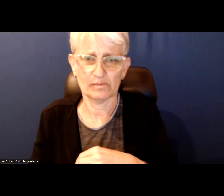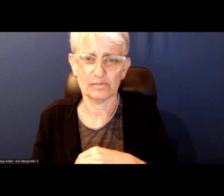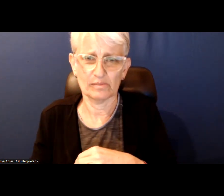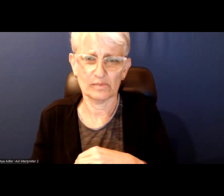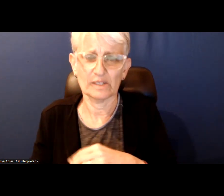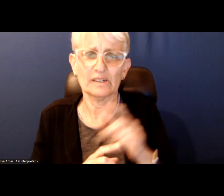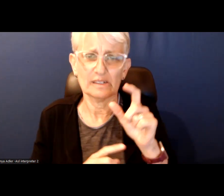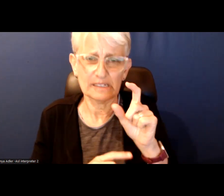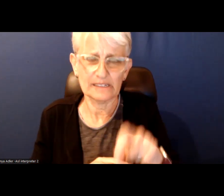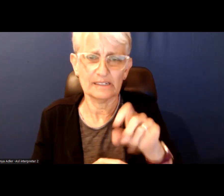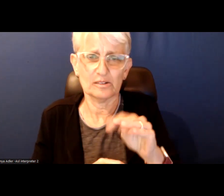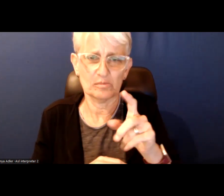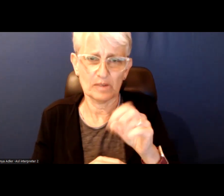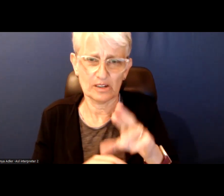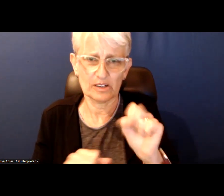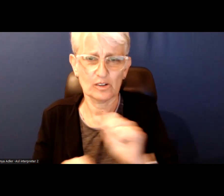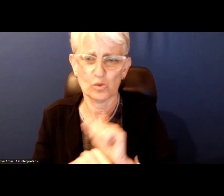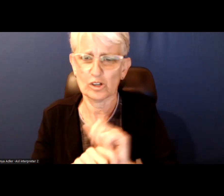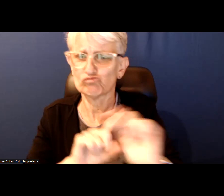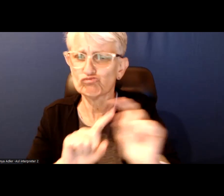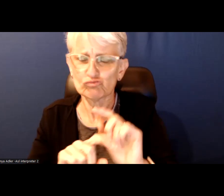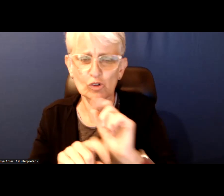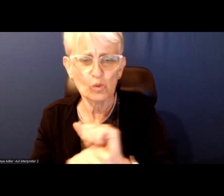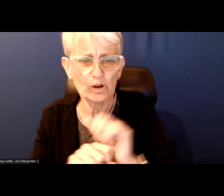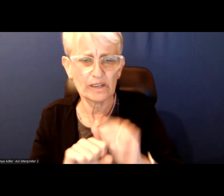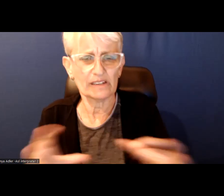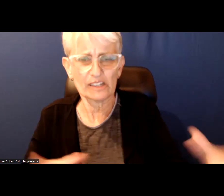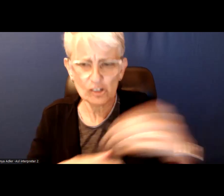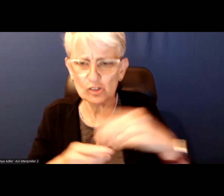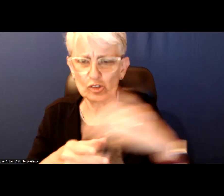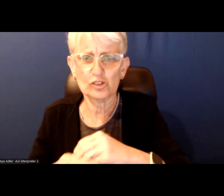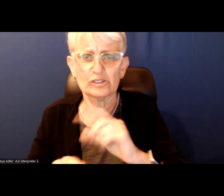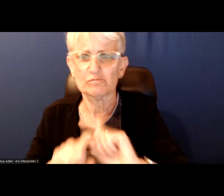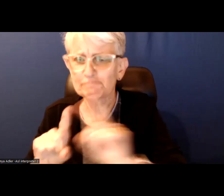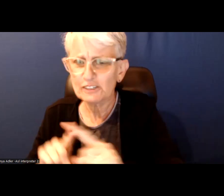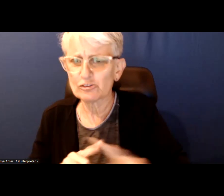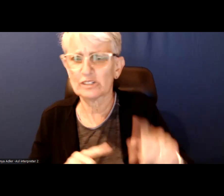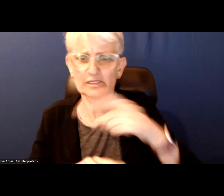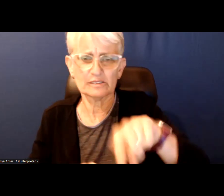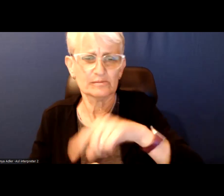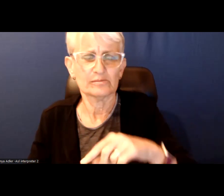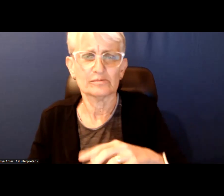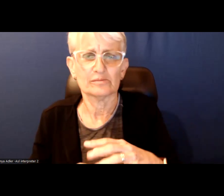We need a mayor that is able to work across differences. We need including ideology.